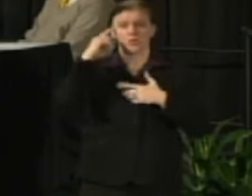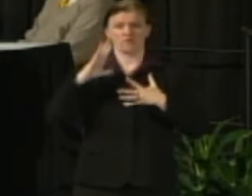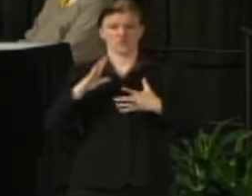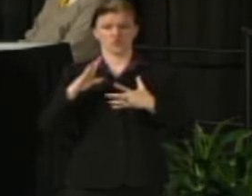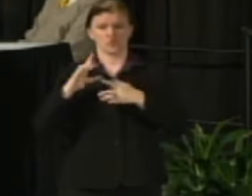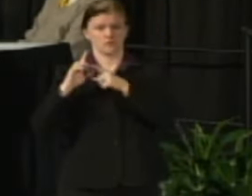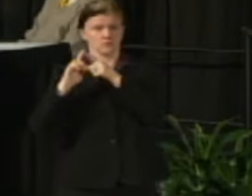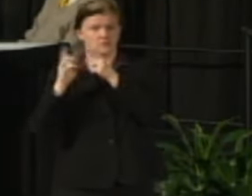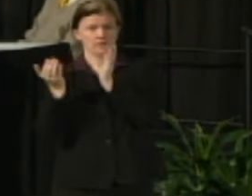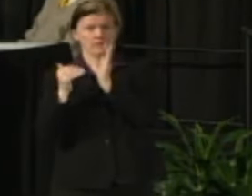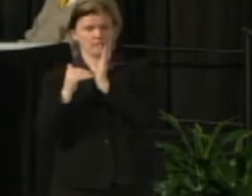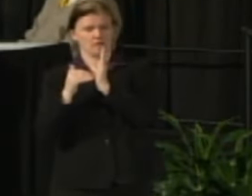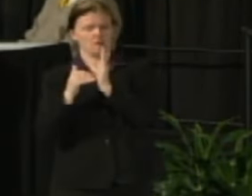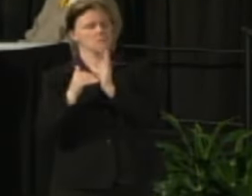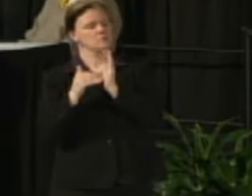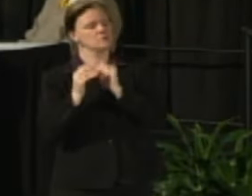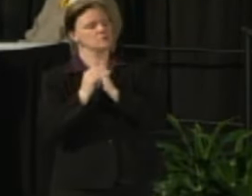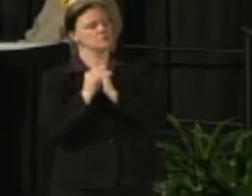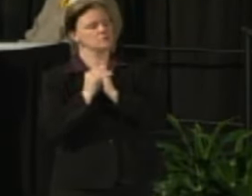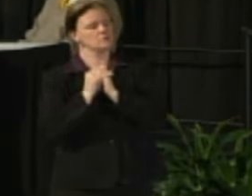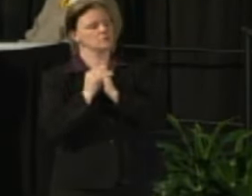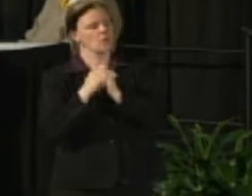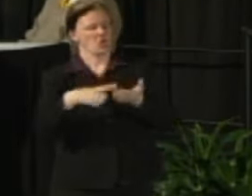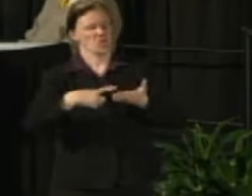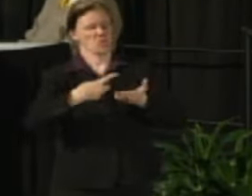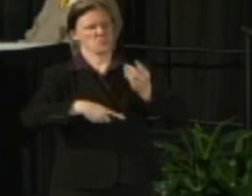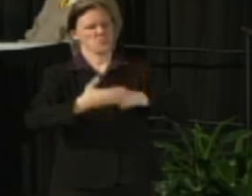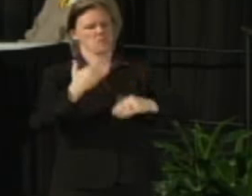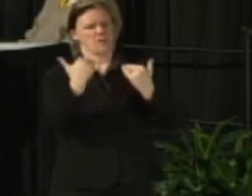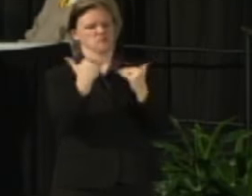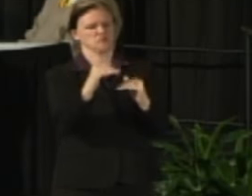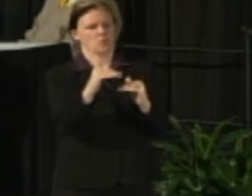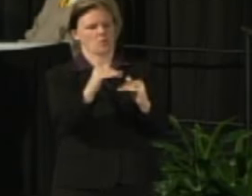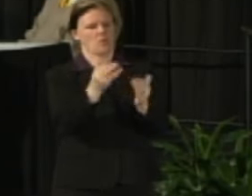that he wants to limit the scope of the debate to how much money can be saved